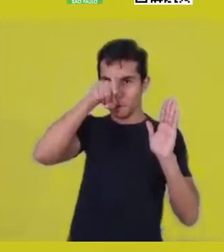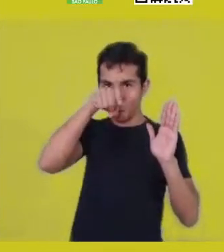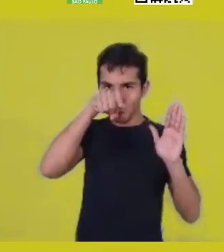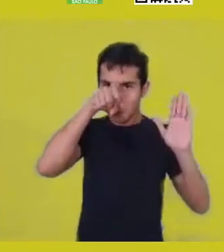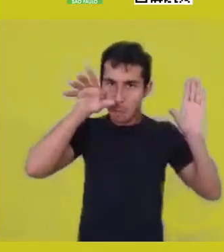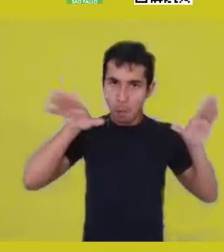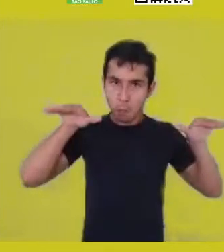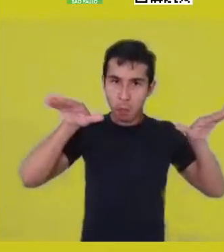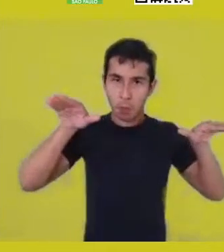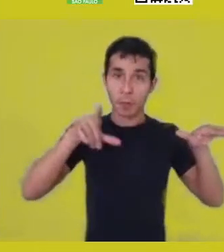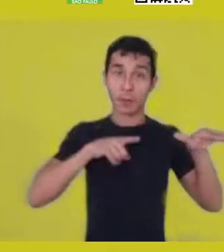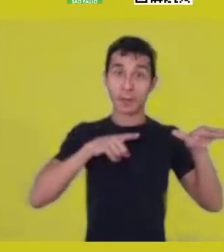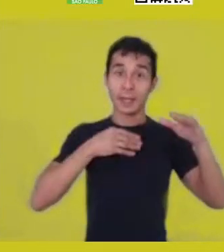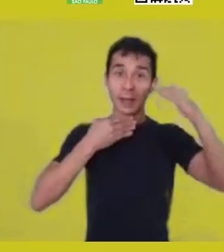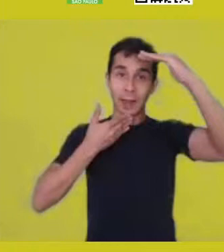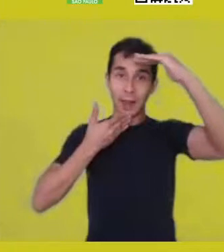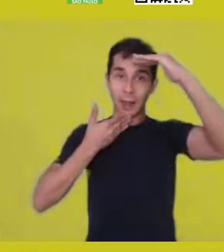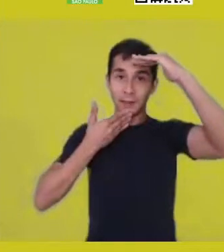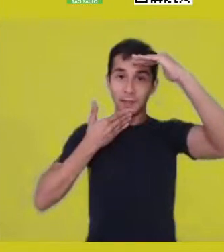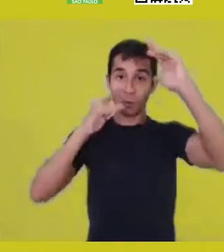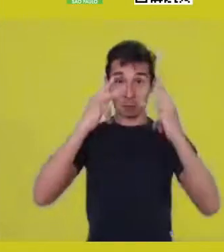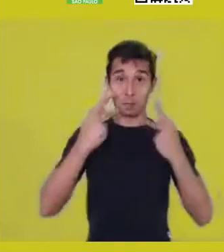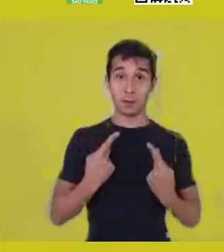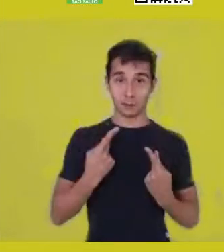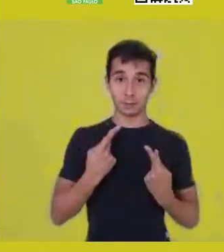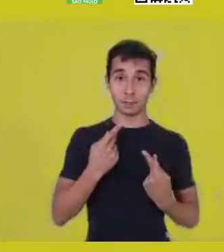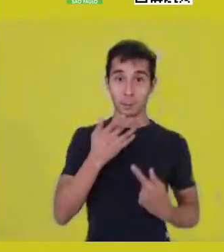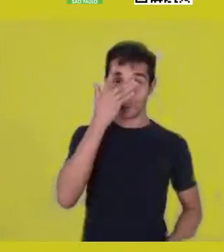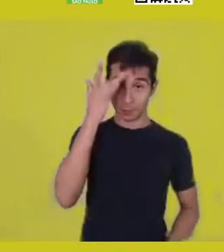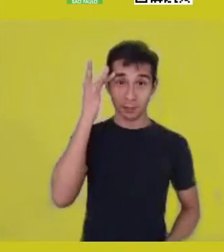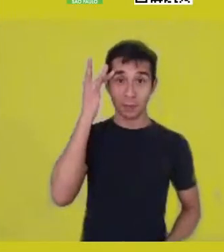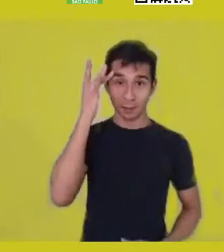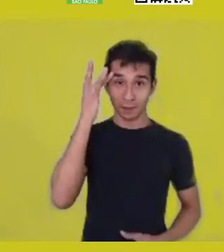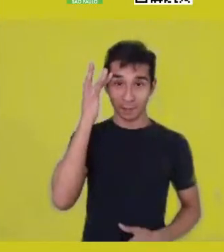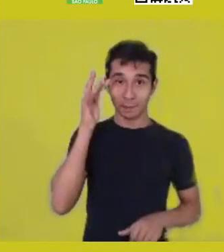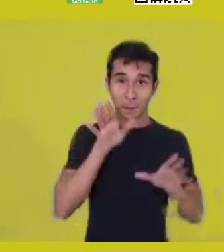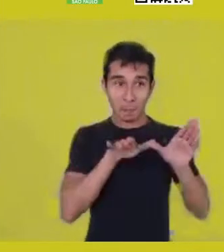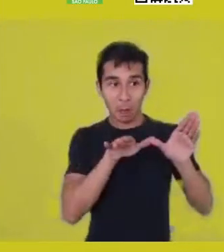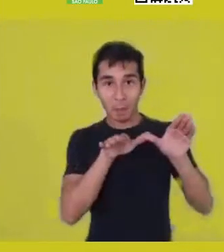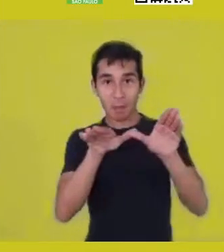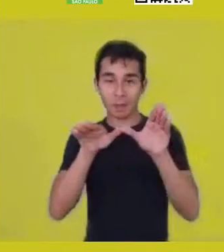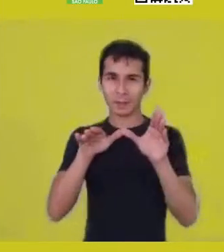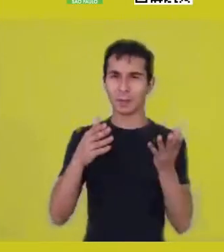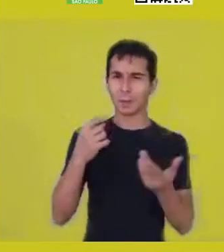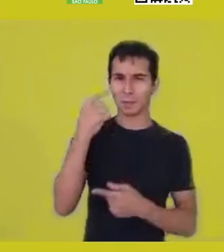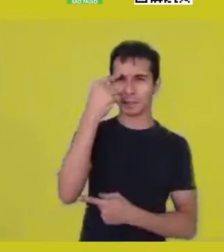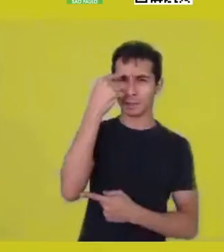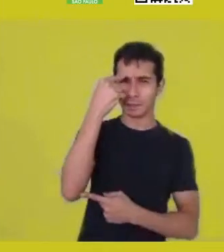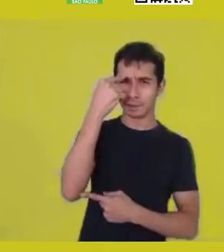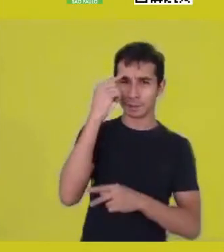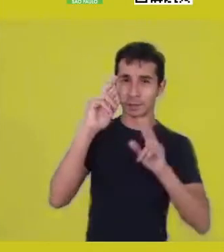What we can also observe now is that this concept of human